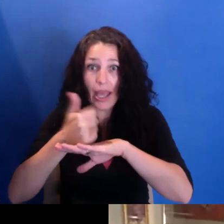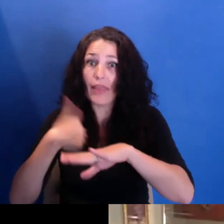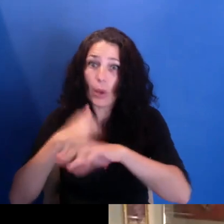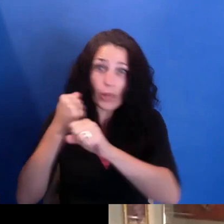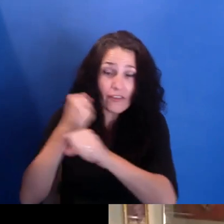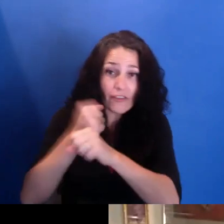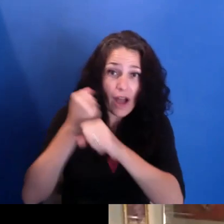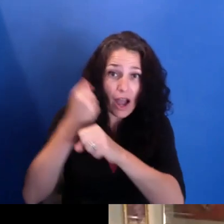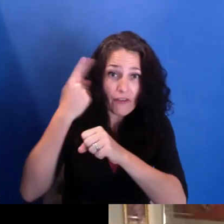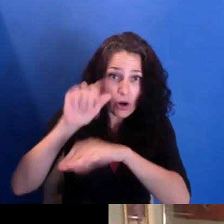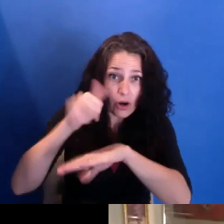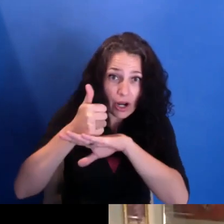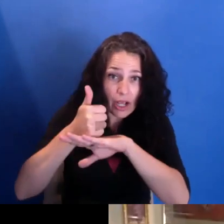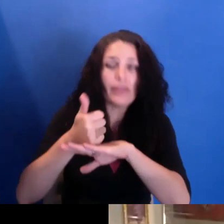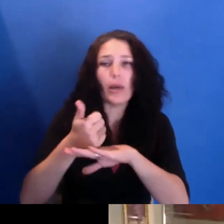I'm thinking specifically of public television.